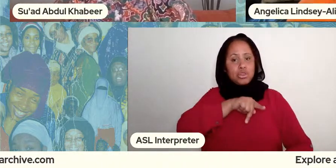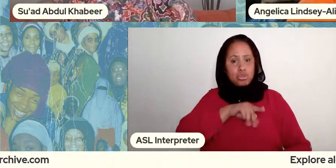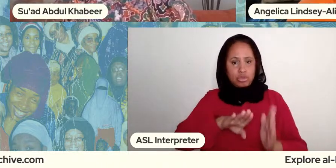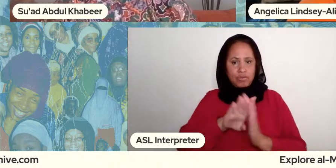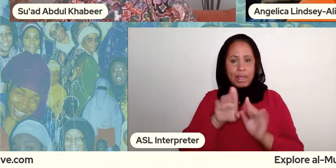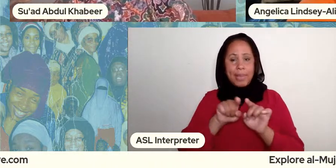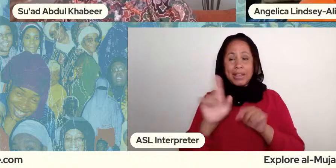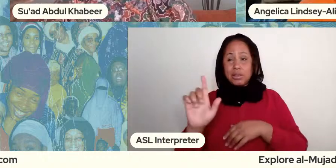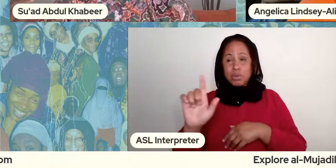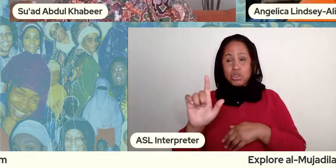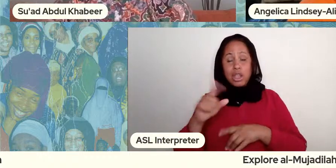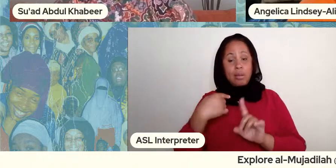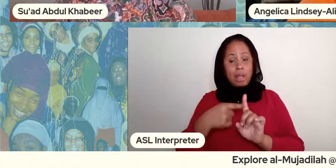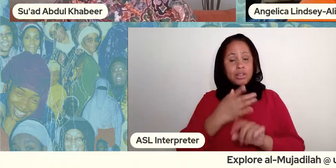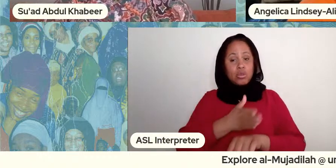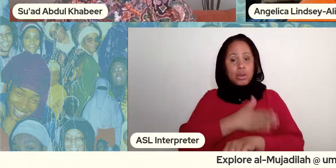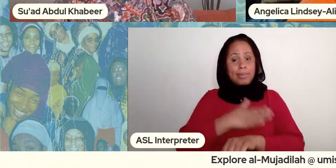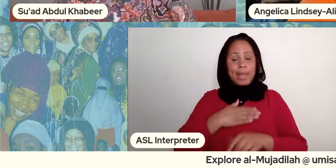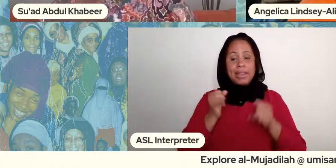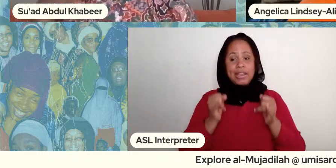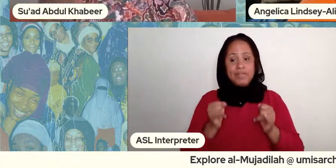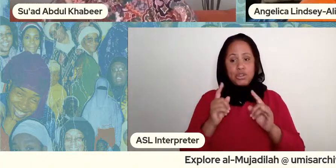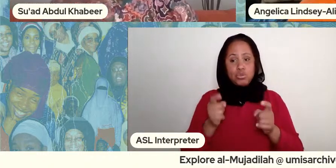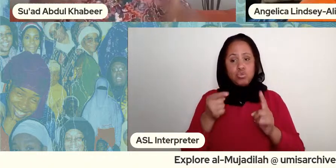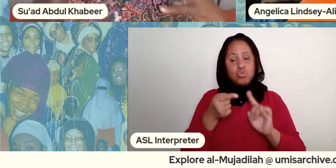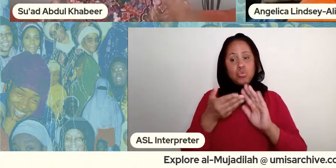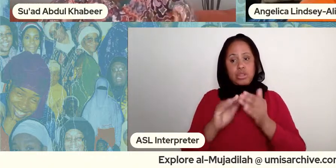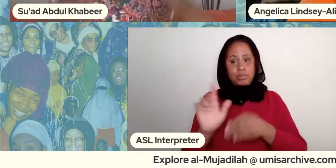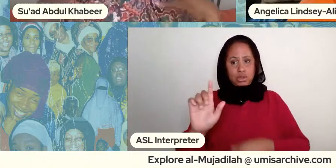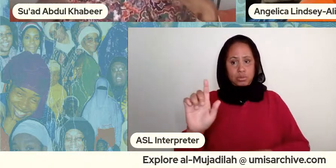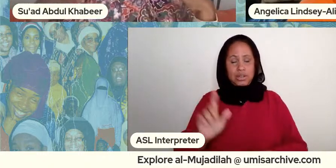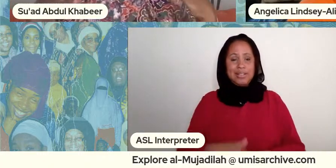enrich my individual contribution to the omaha right so this is what is very kind of like very